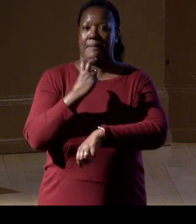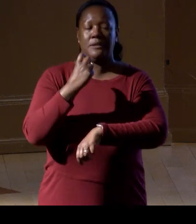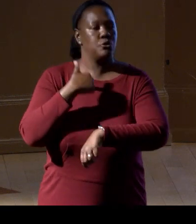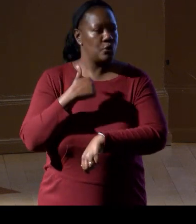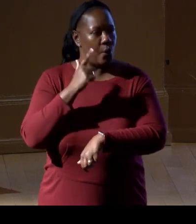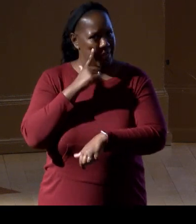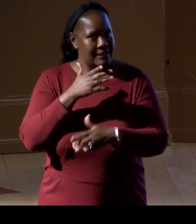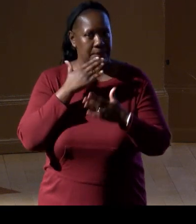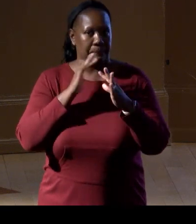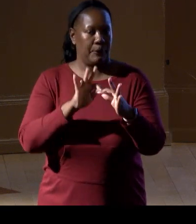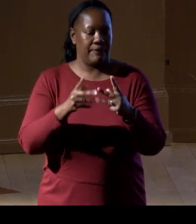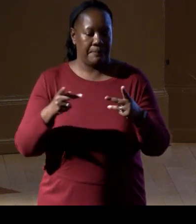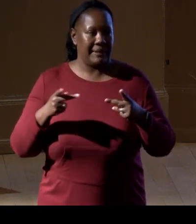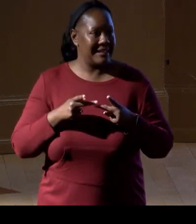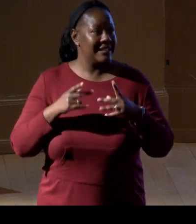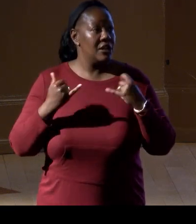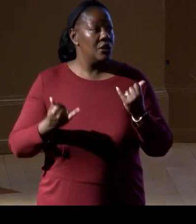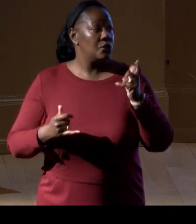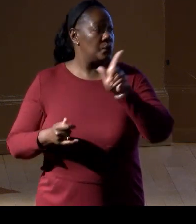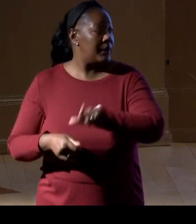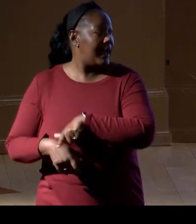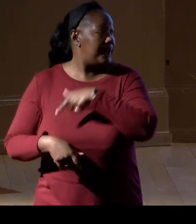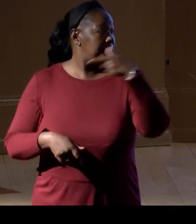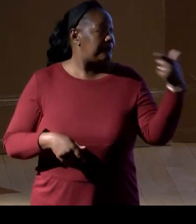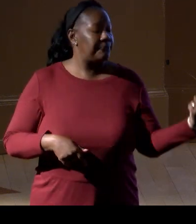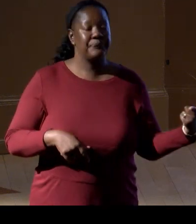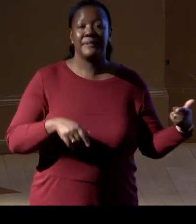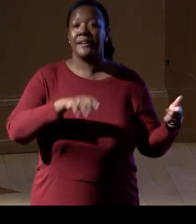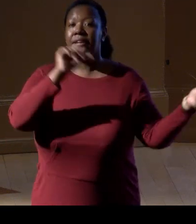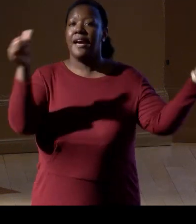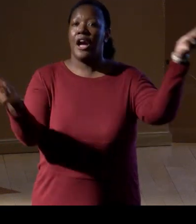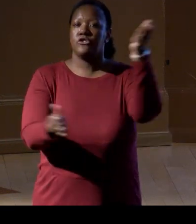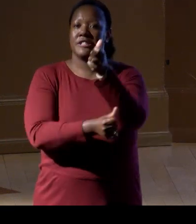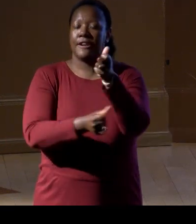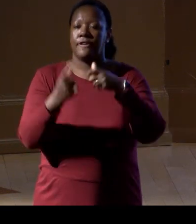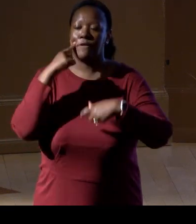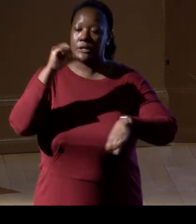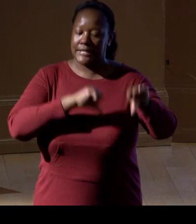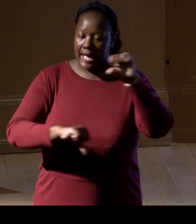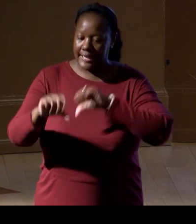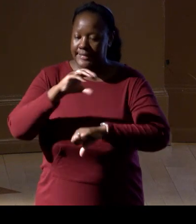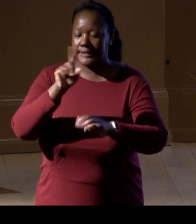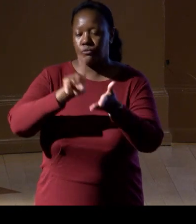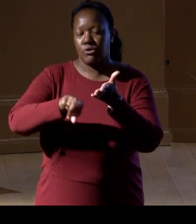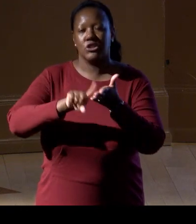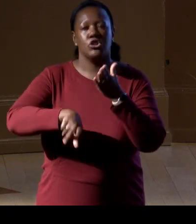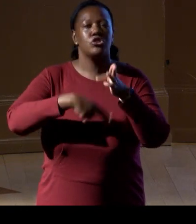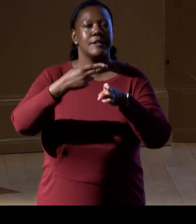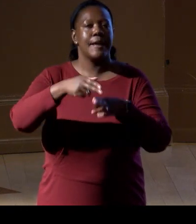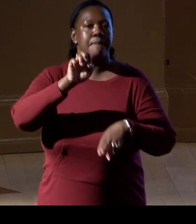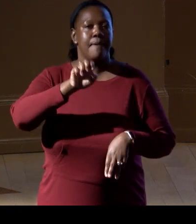So with that, I'm gonna welcome Ellen Stofan, who's the Undersecretary for Science and Research, up to the podium to give some welcoming remarks.